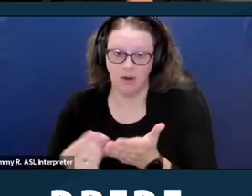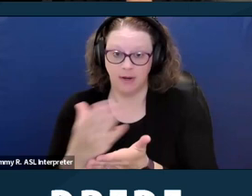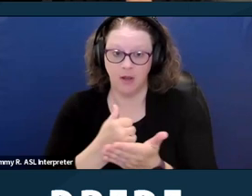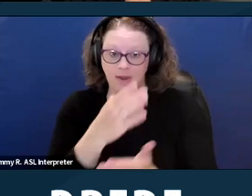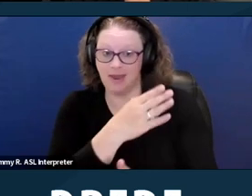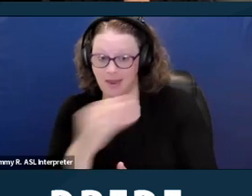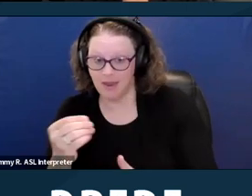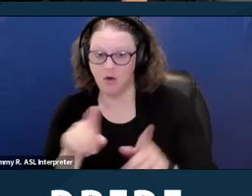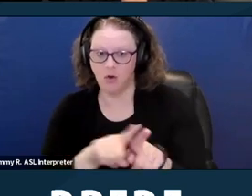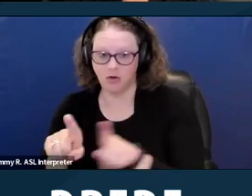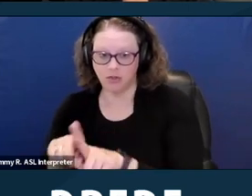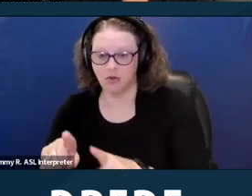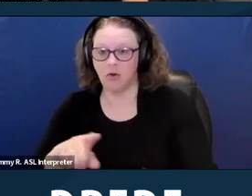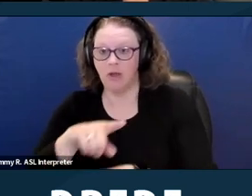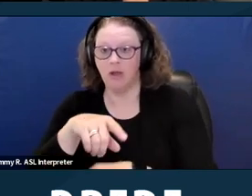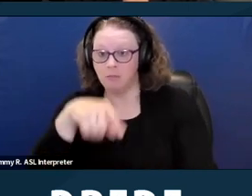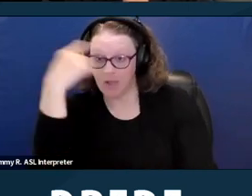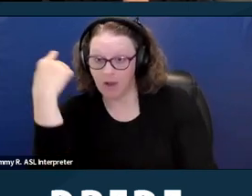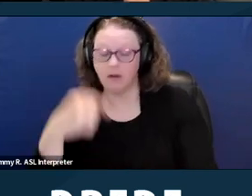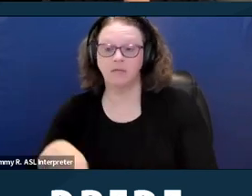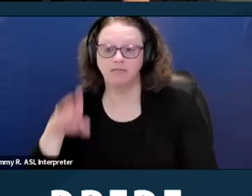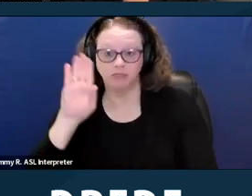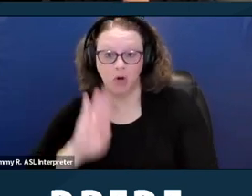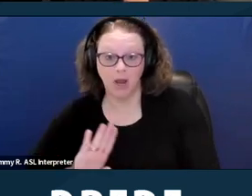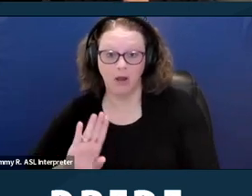It also makes safe, decent, safe, safe twice,